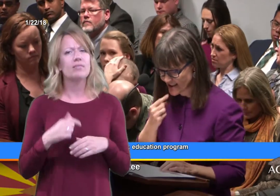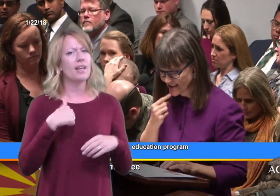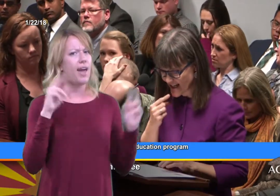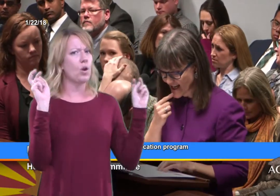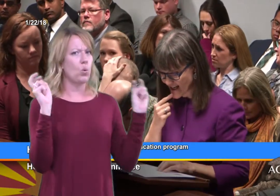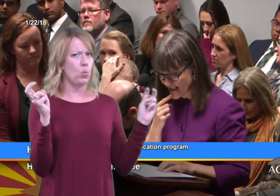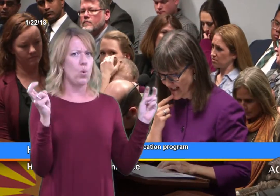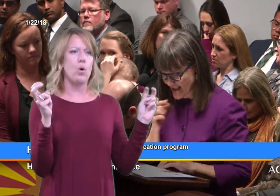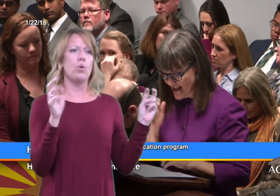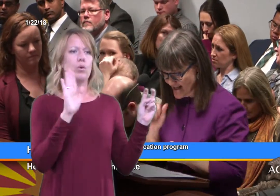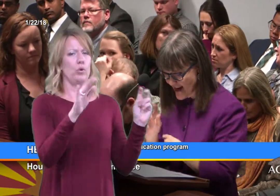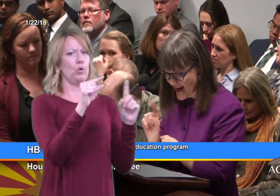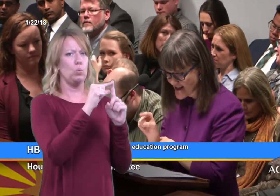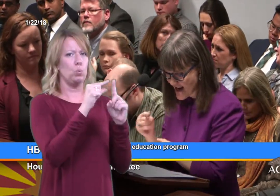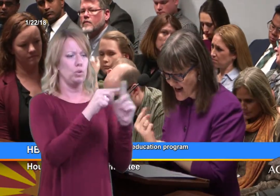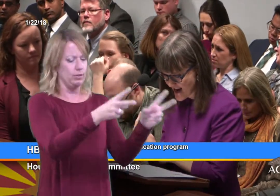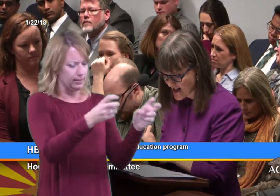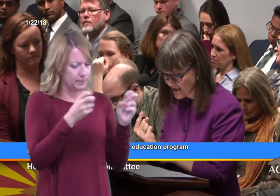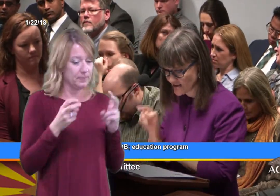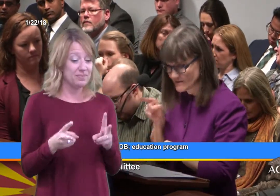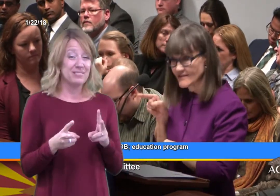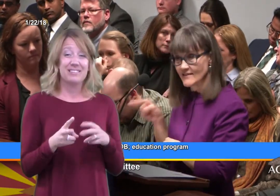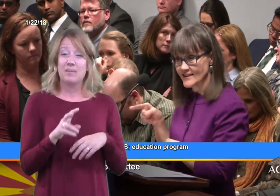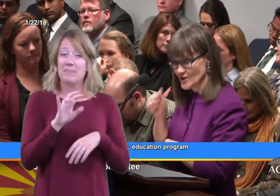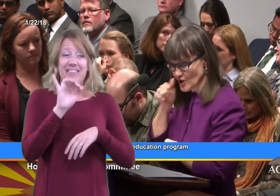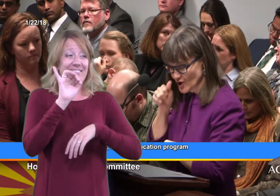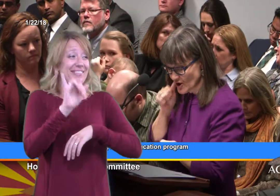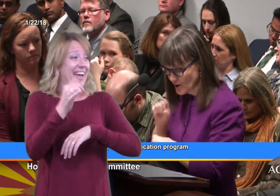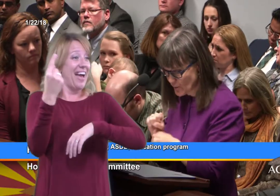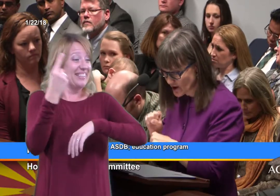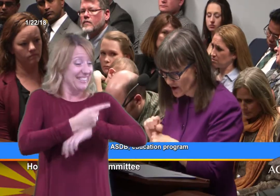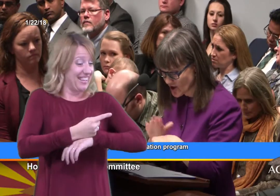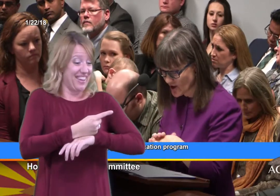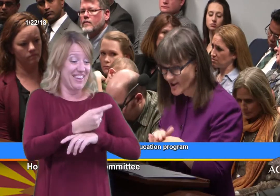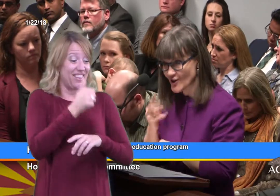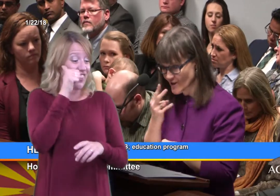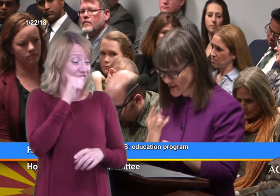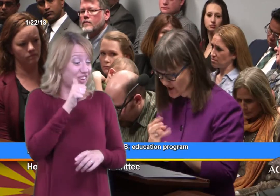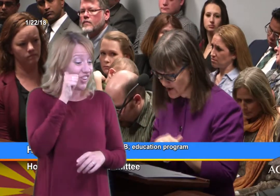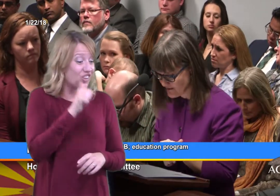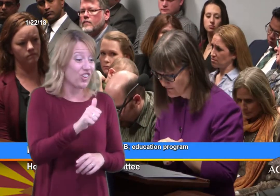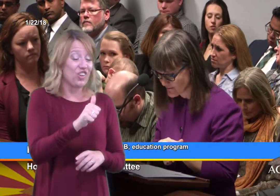she said, "That day this girl worked on her vision.